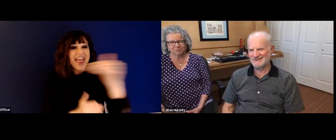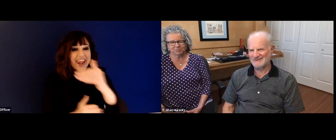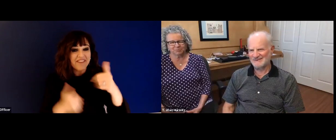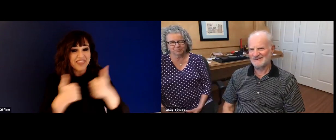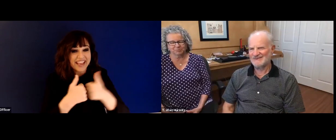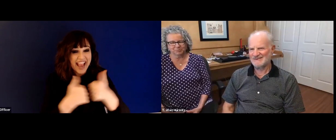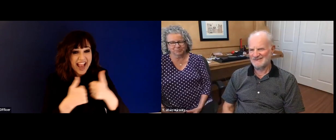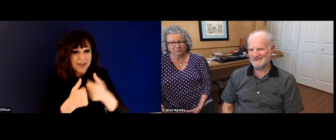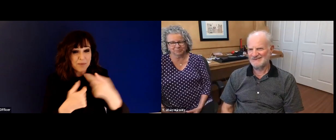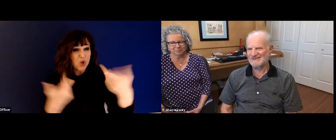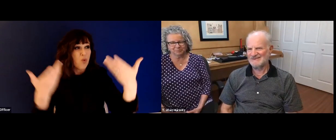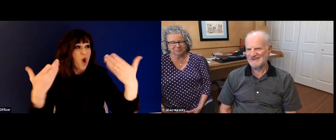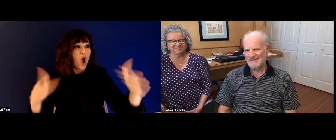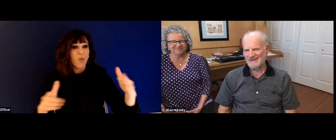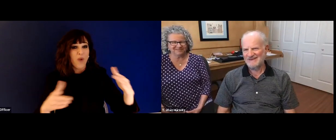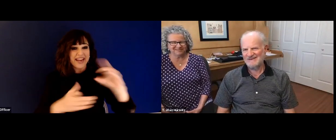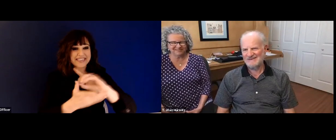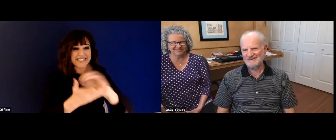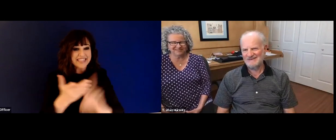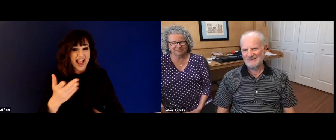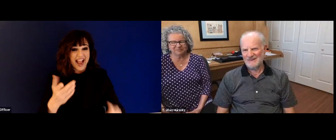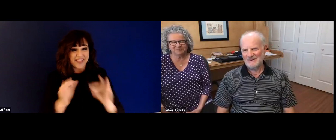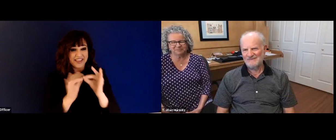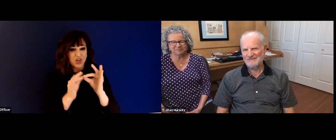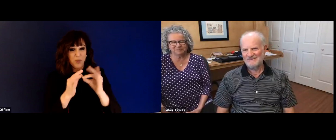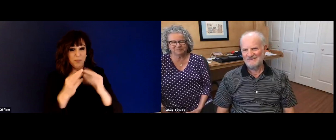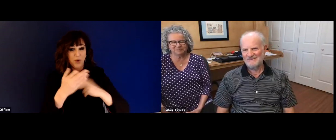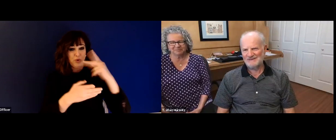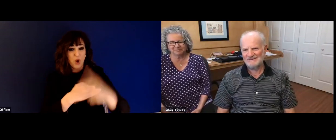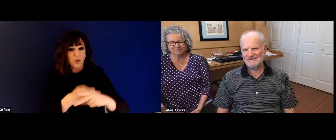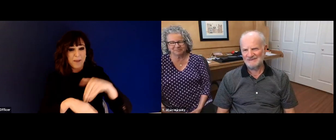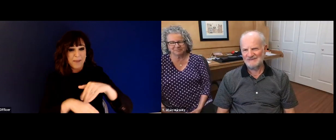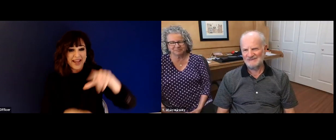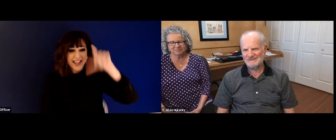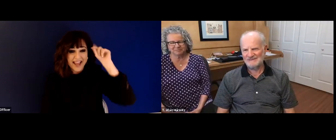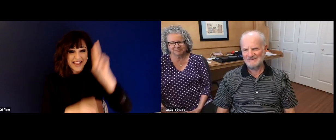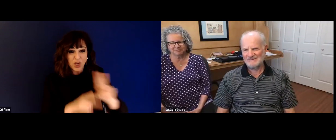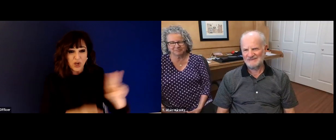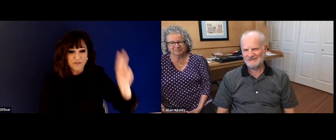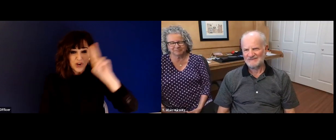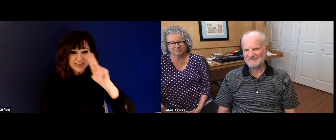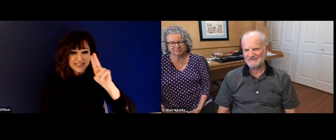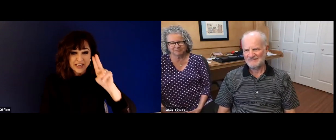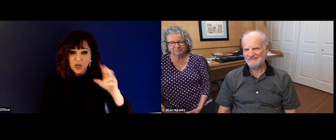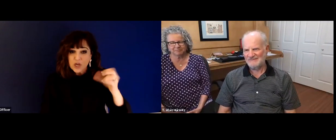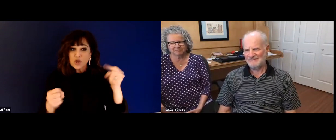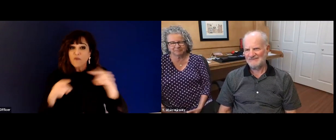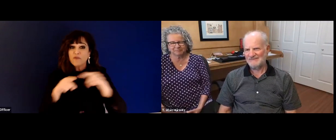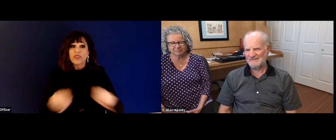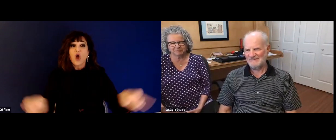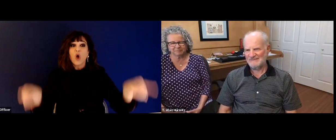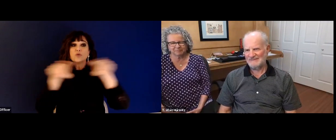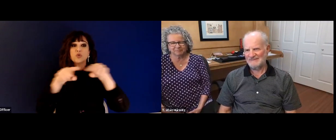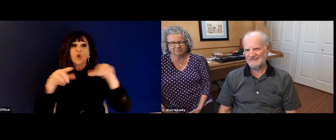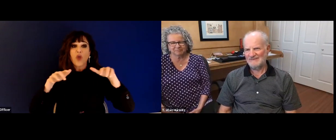make, you know, interpreters and people out there signing more visible, and you're already ahead of the game. I mean, you